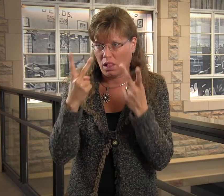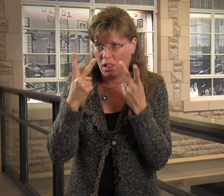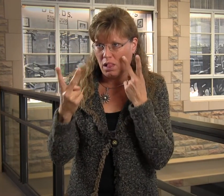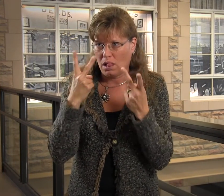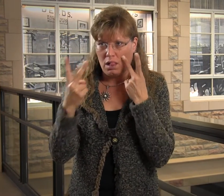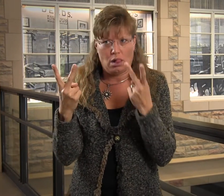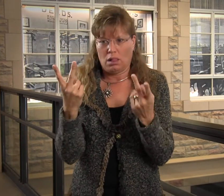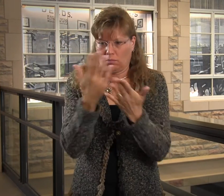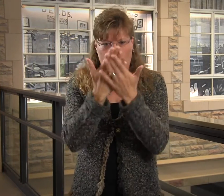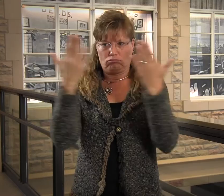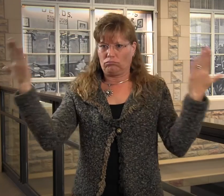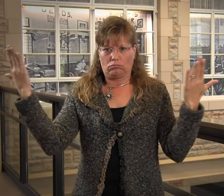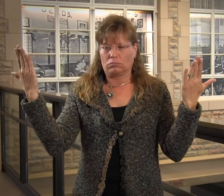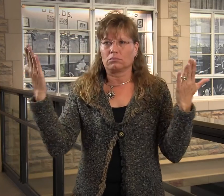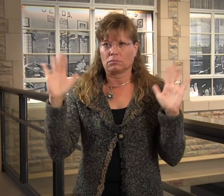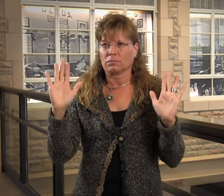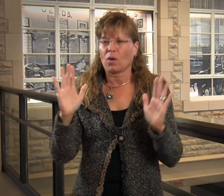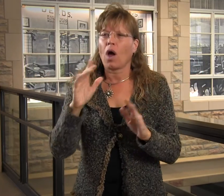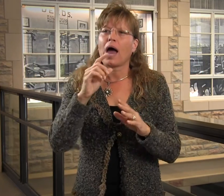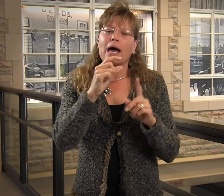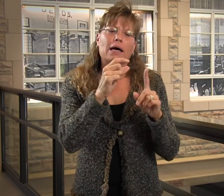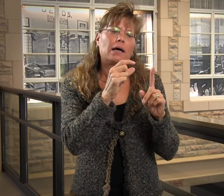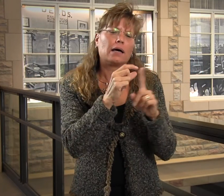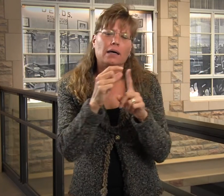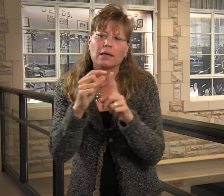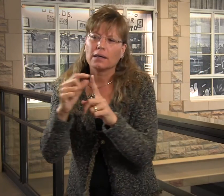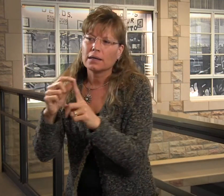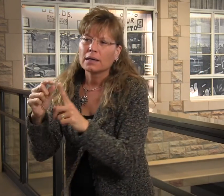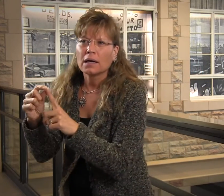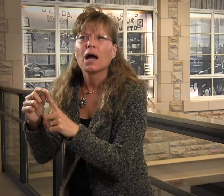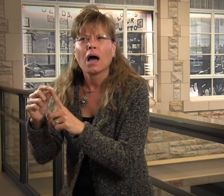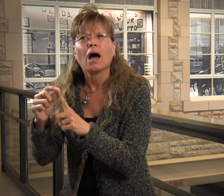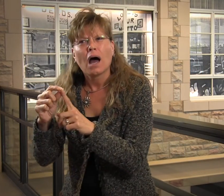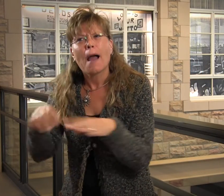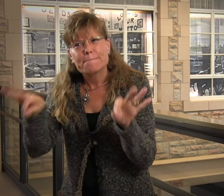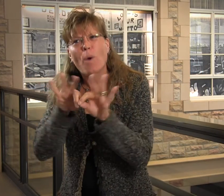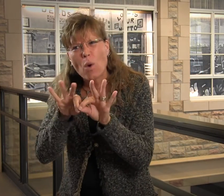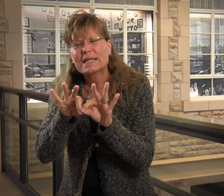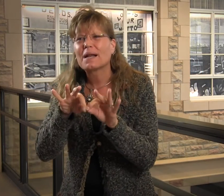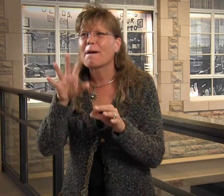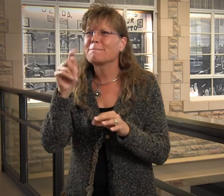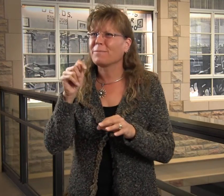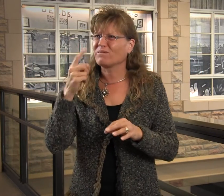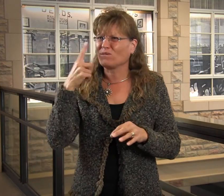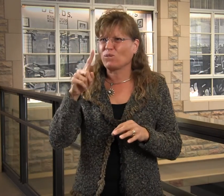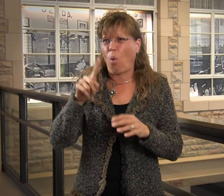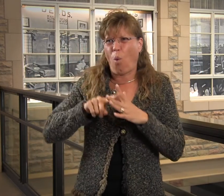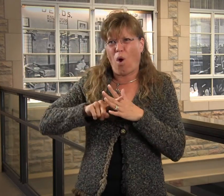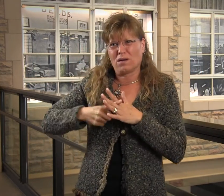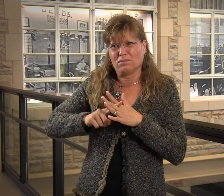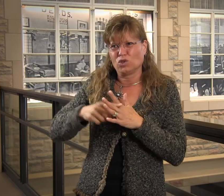a few things. First, keep things visual. Yes, words and vocabulary are important,